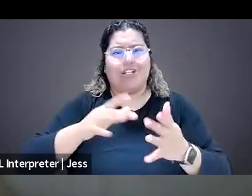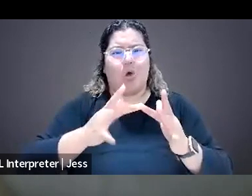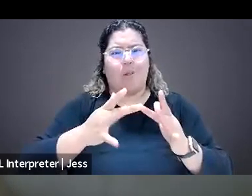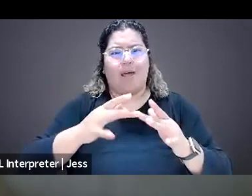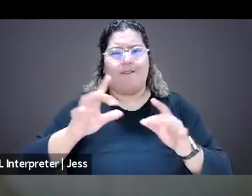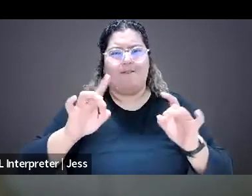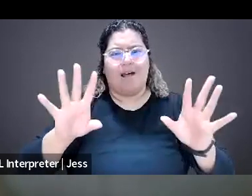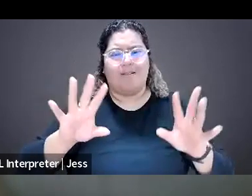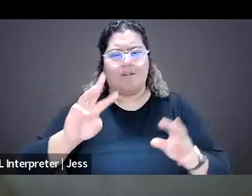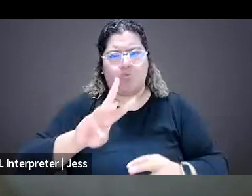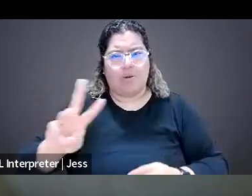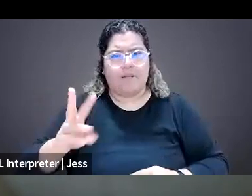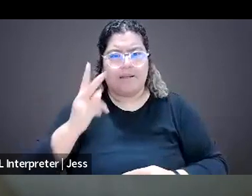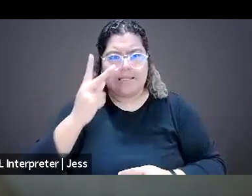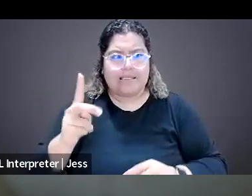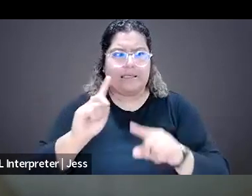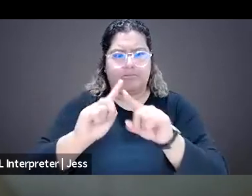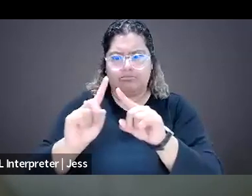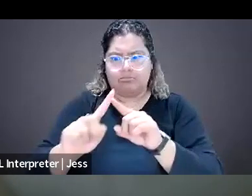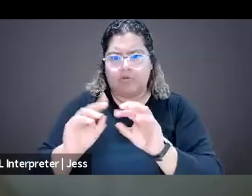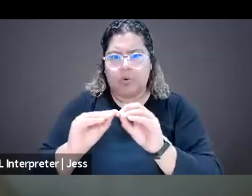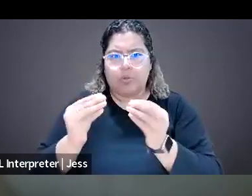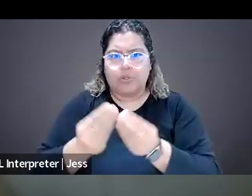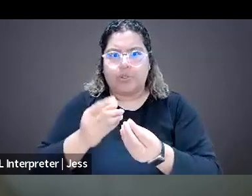and organizations that are supporting this kind of work.